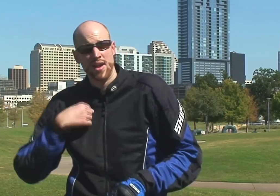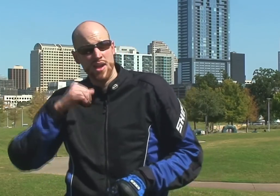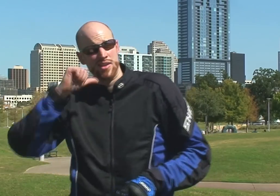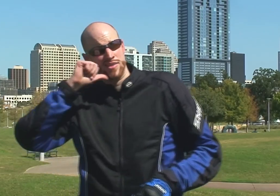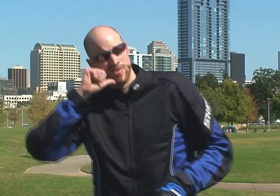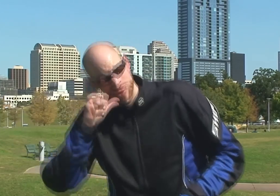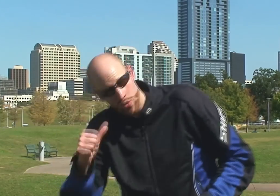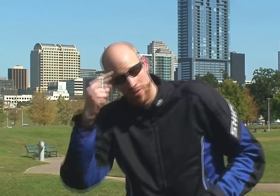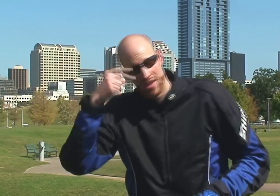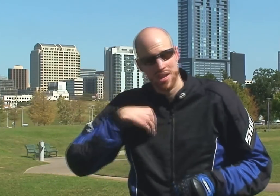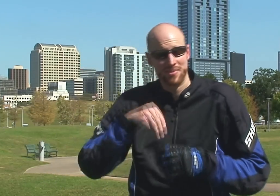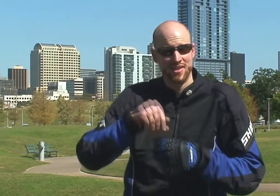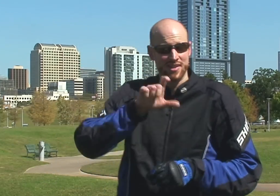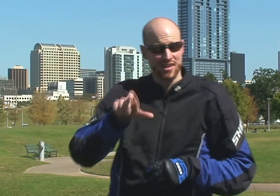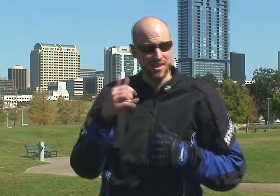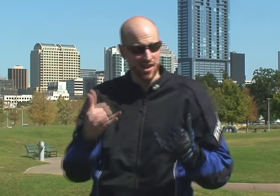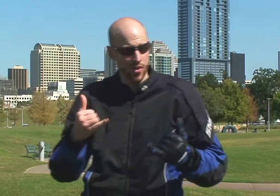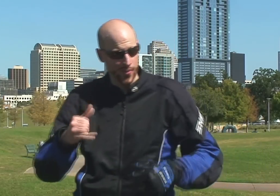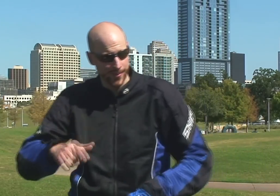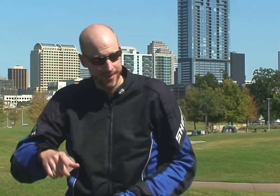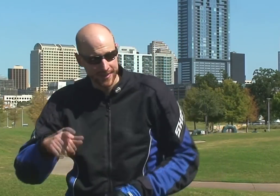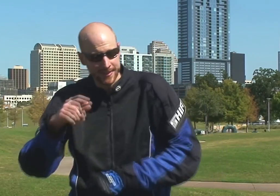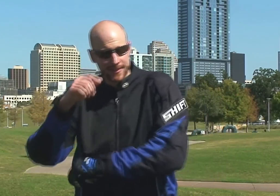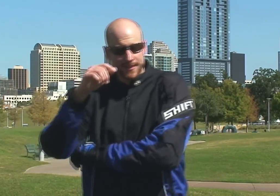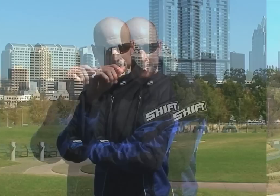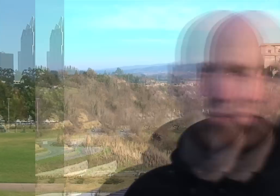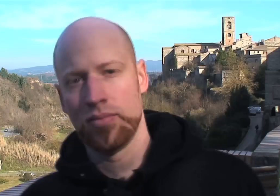I *don't* think I'm in Italy anymore...